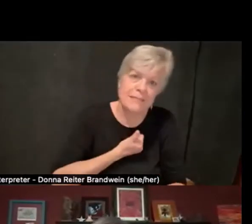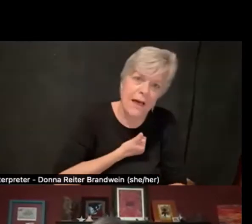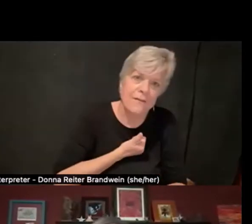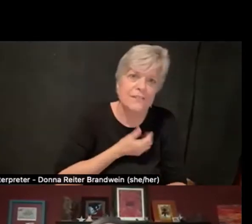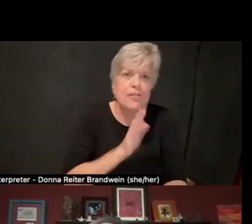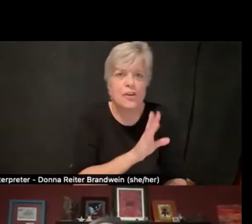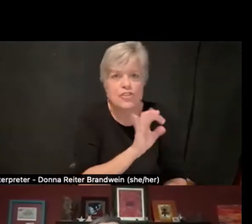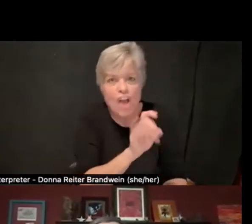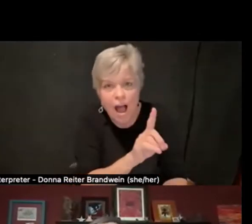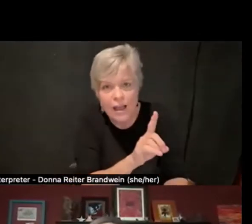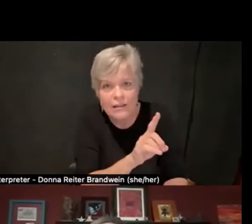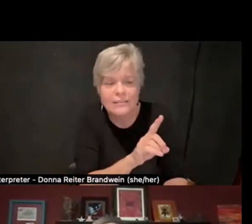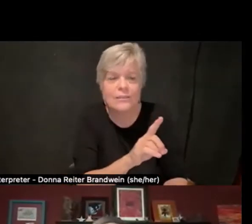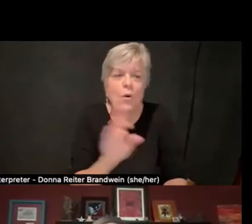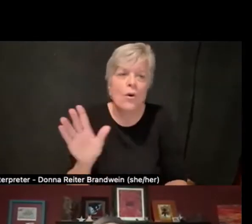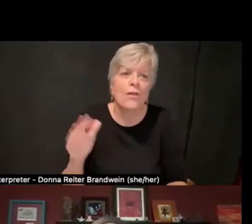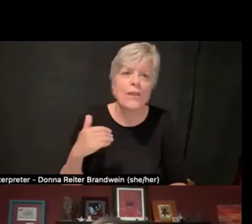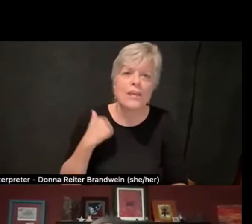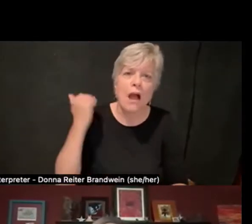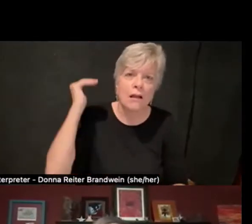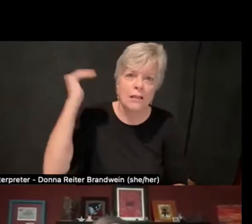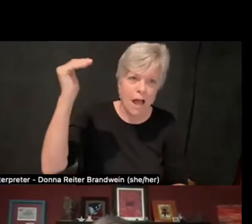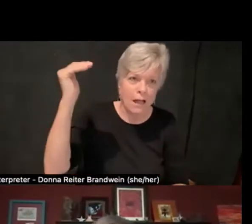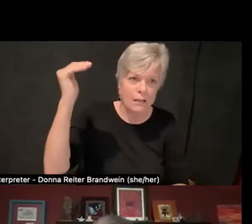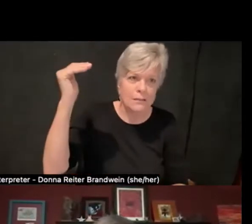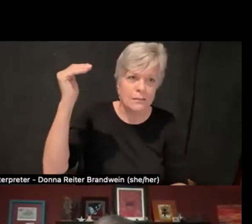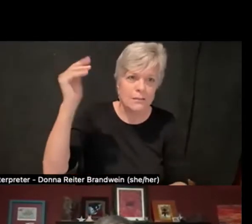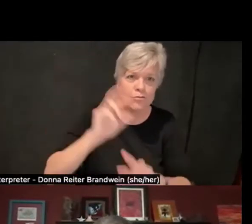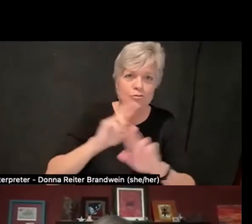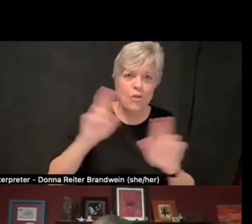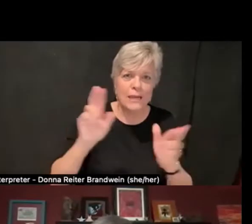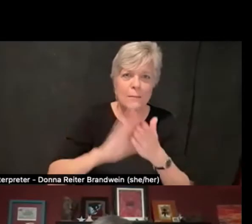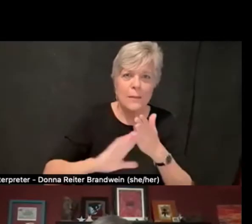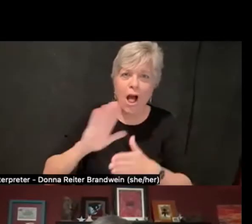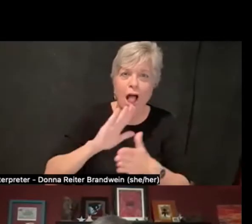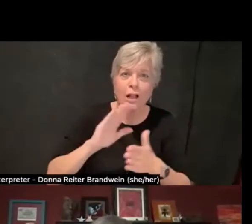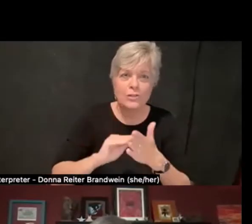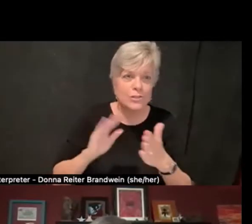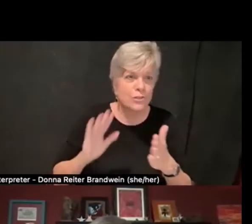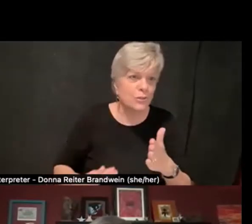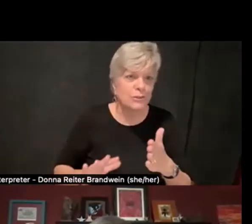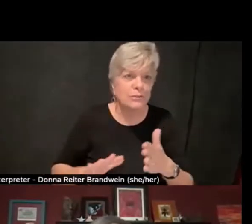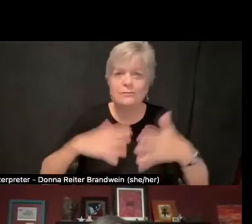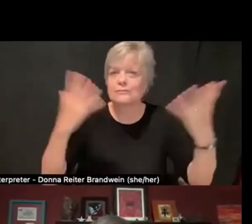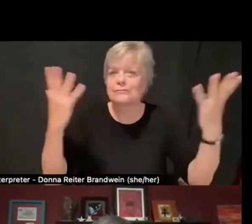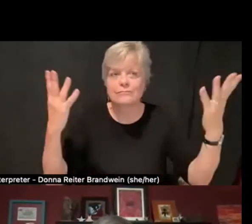or their young adult about to be college student, you know, sibling.